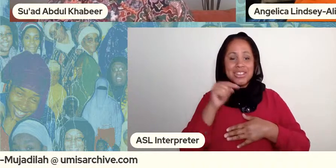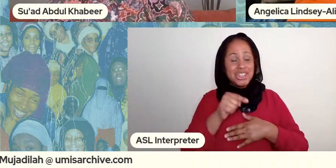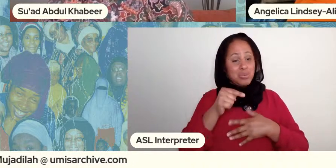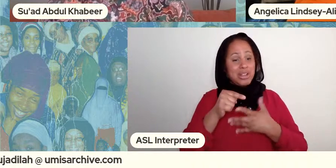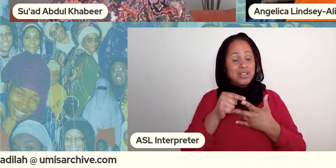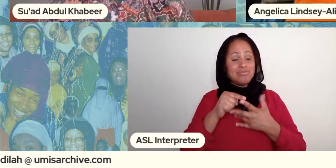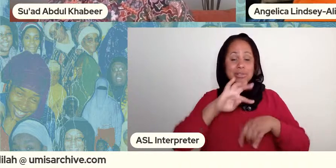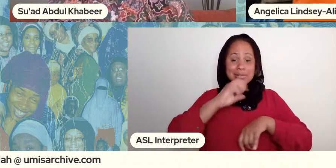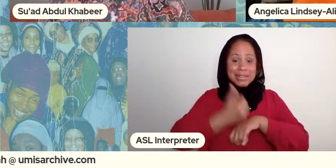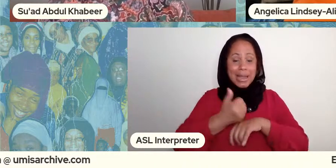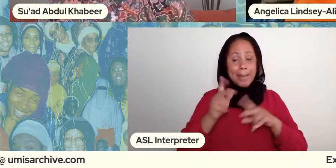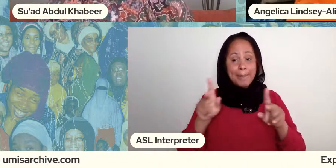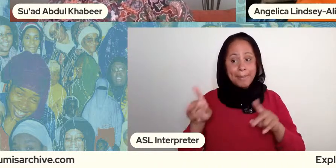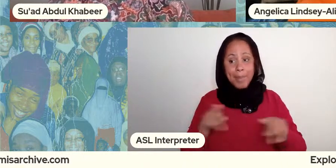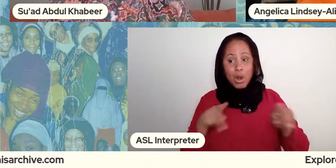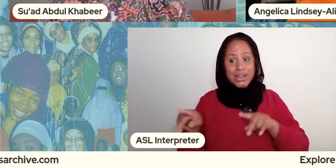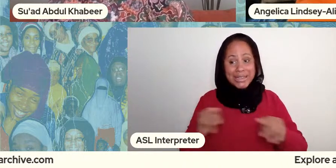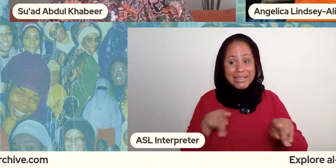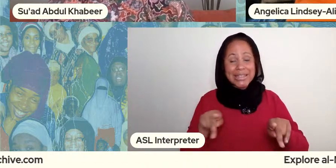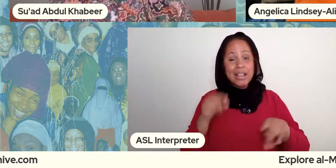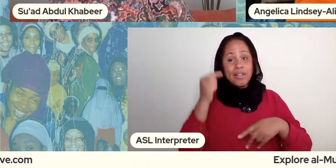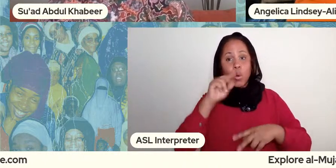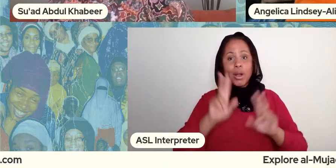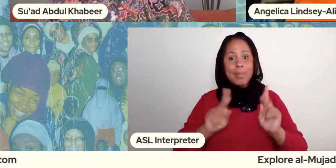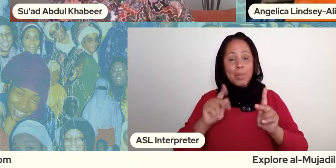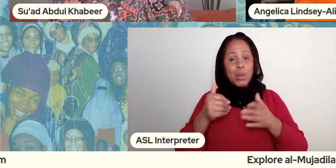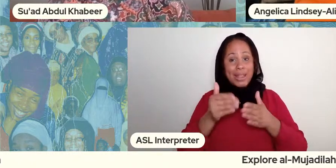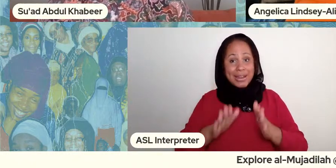couldn't afford she would she was someone that you could go to but she did not have